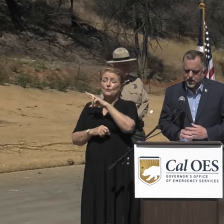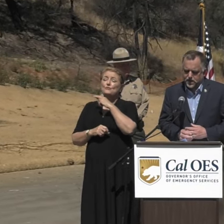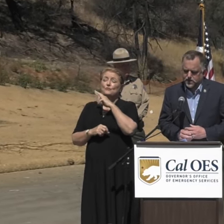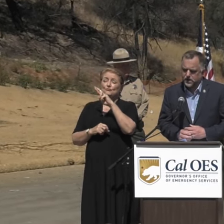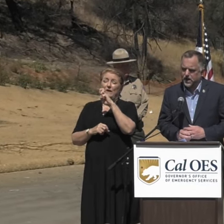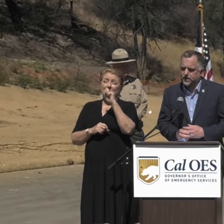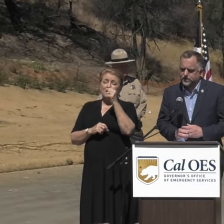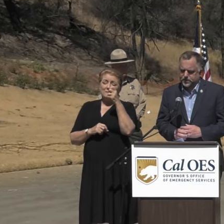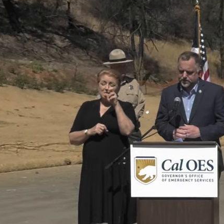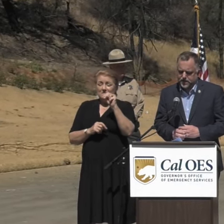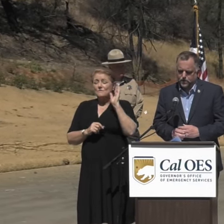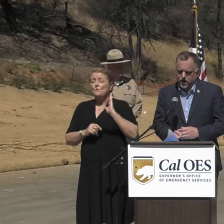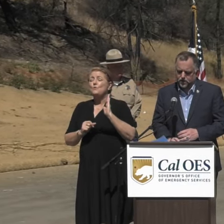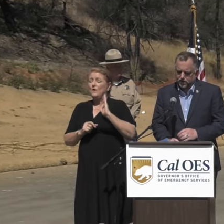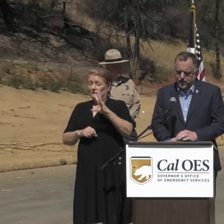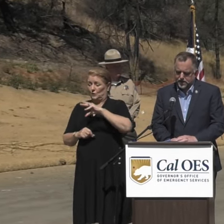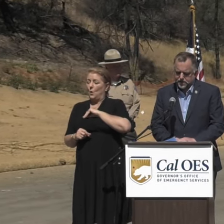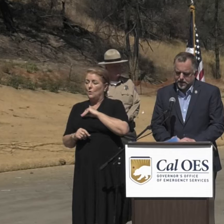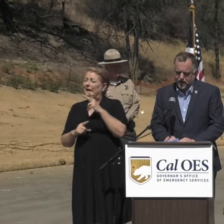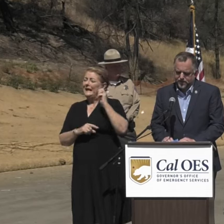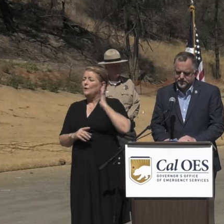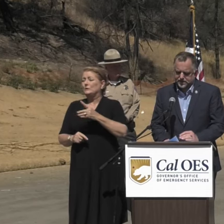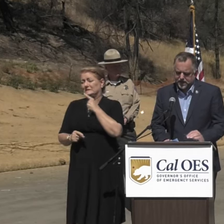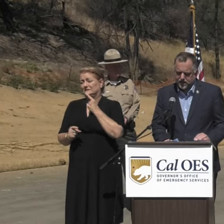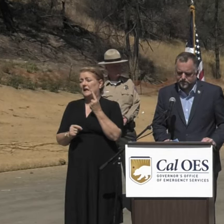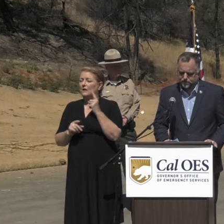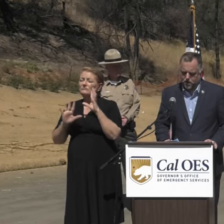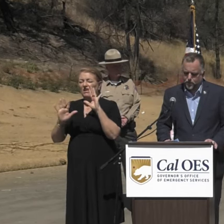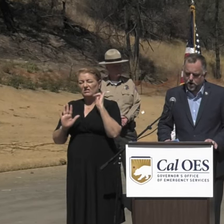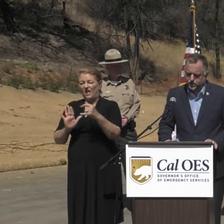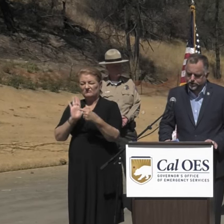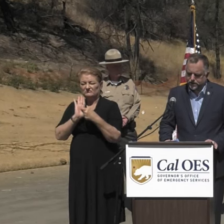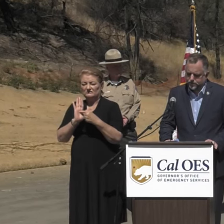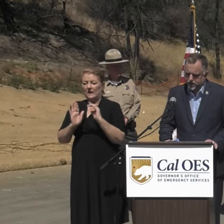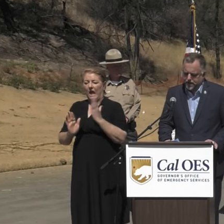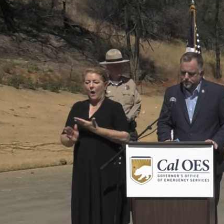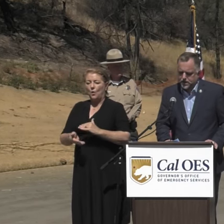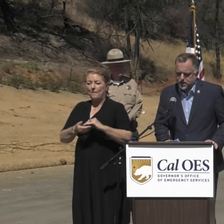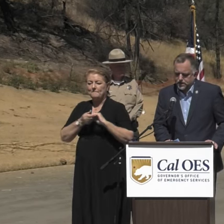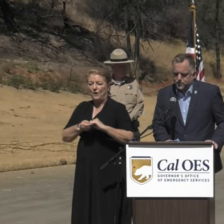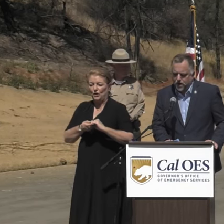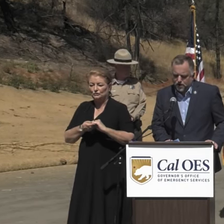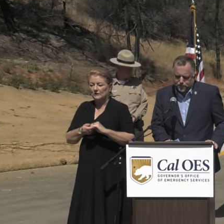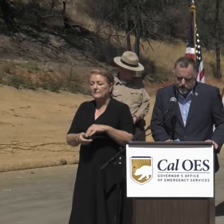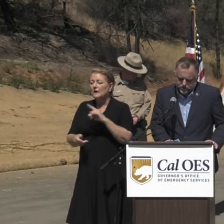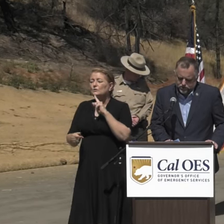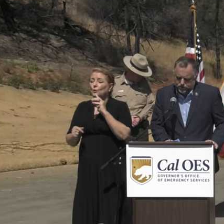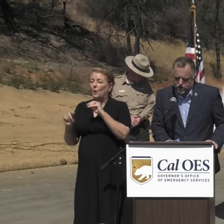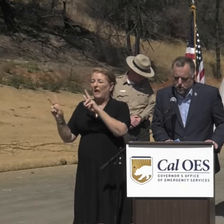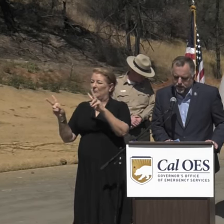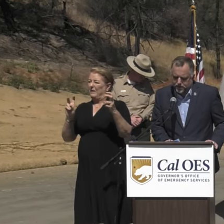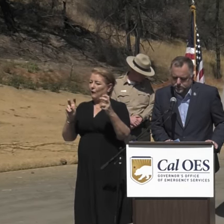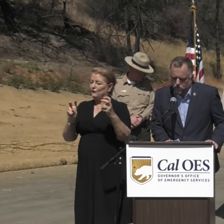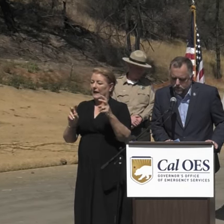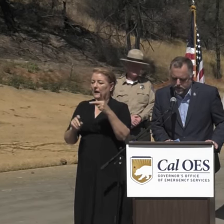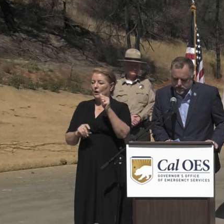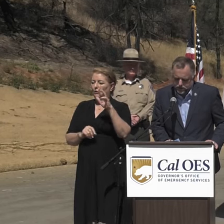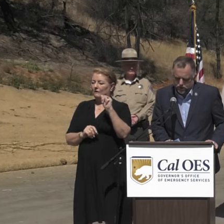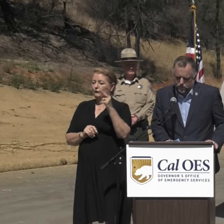that he said regularly that's indicative of our partnership. To paraphrase, "There's no limit to what we can do